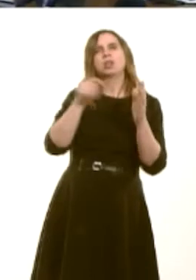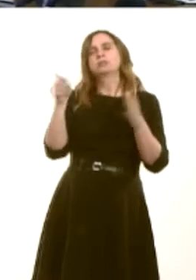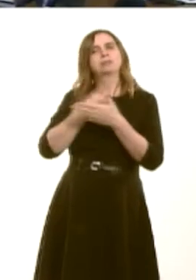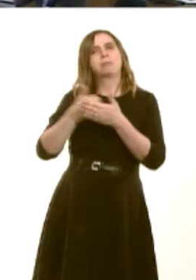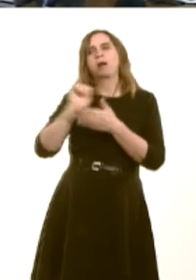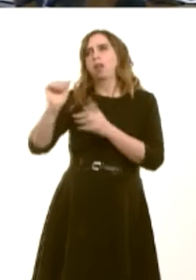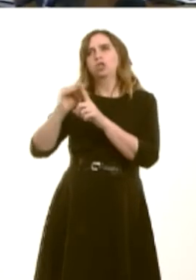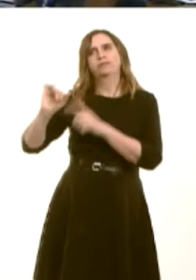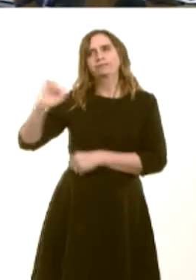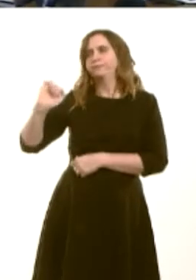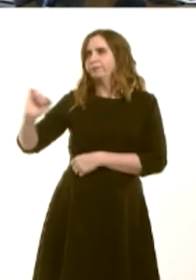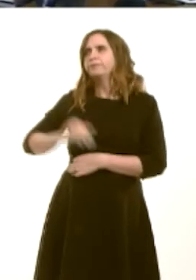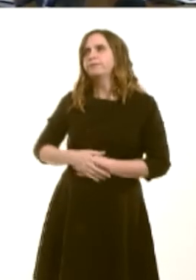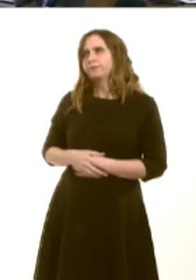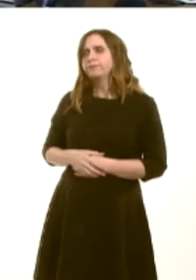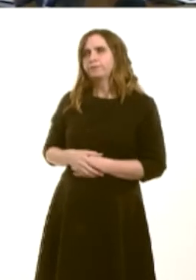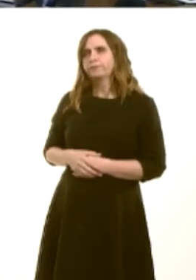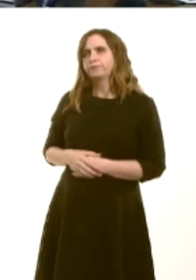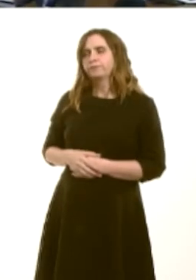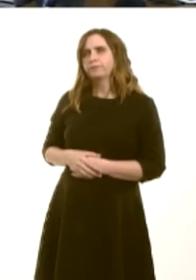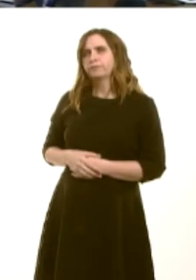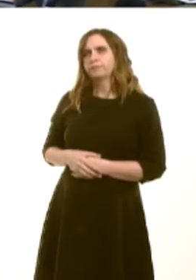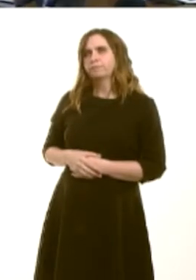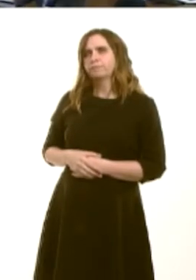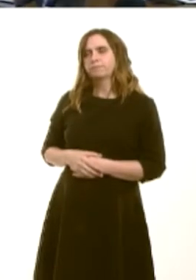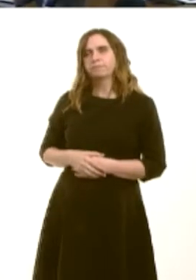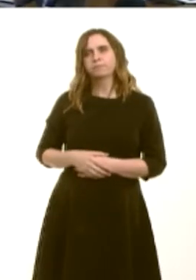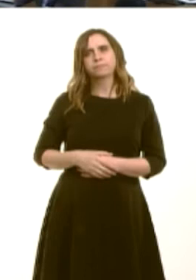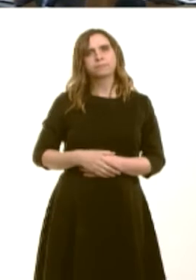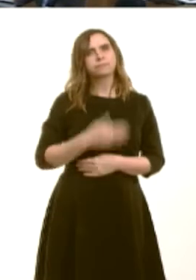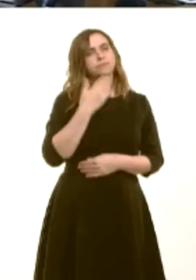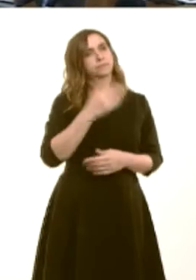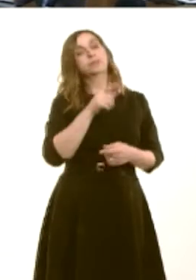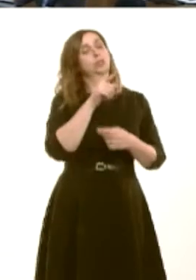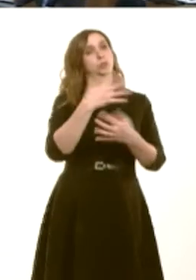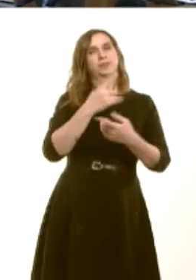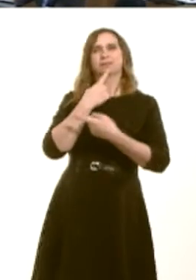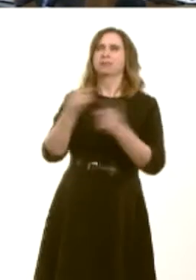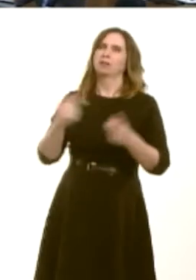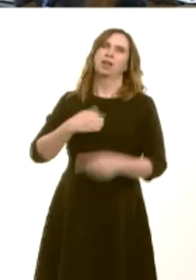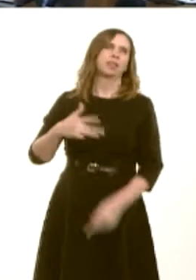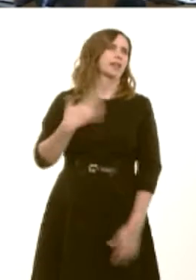Janet Finch-Saunders: First Minister, statements such as these serve little purpose other than